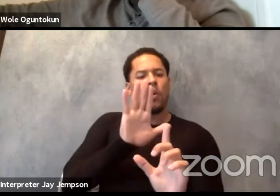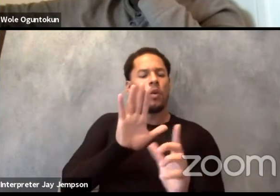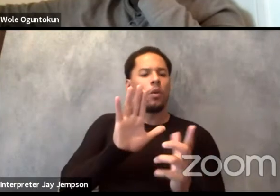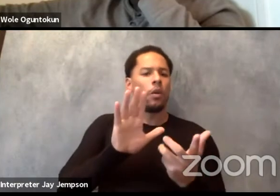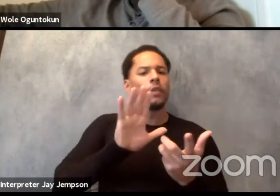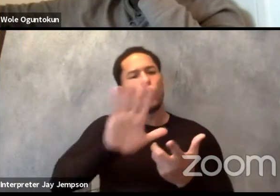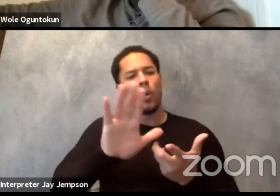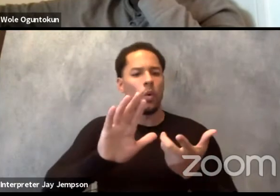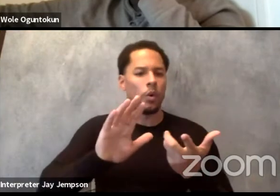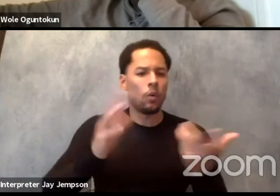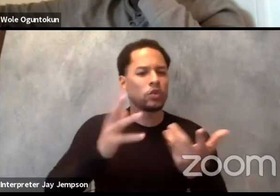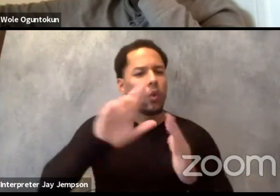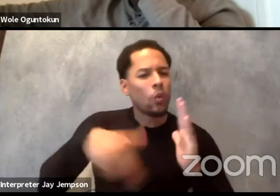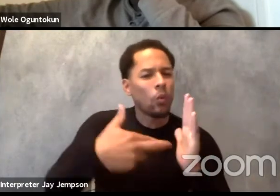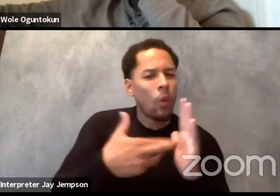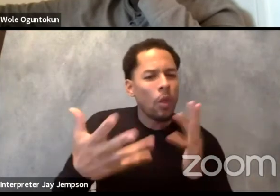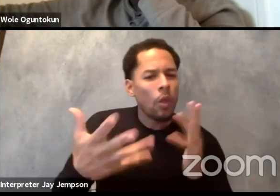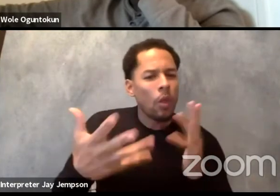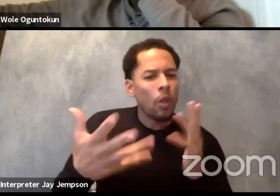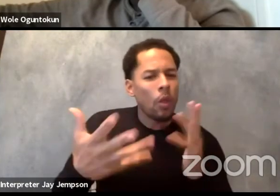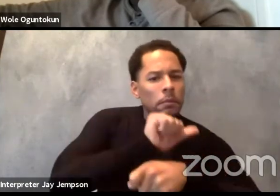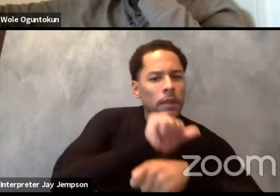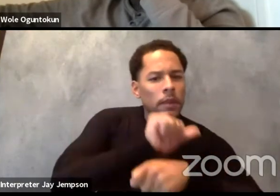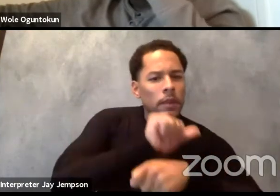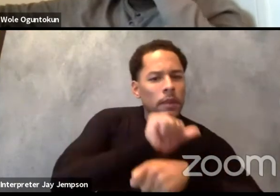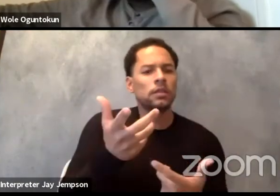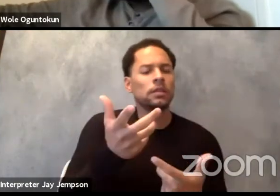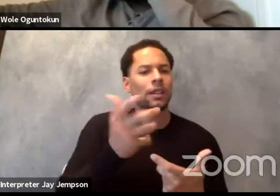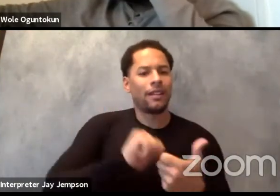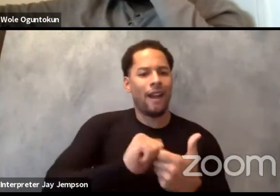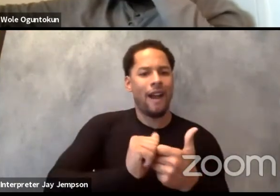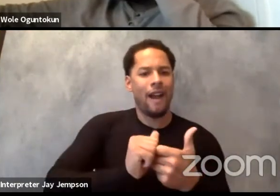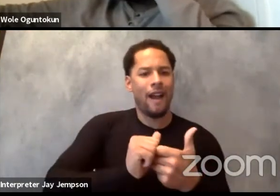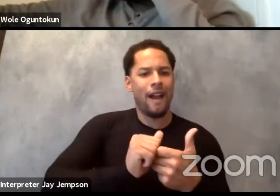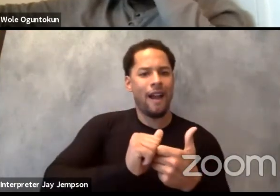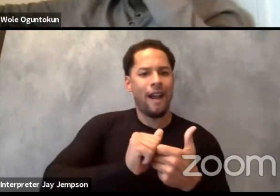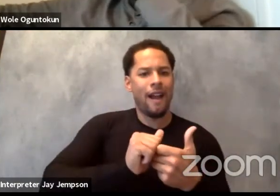What role does it play in how that function,